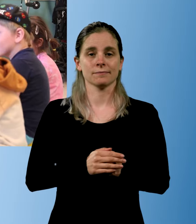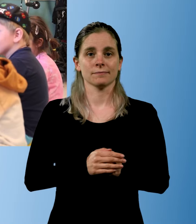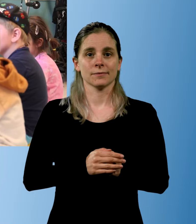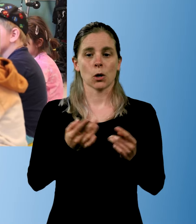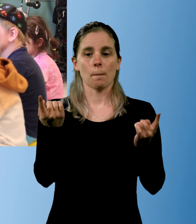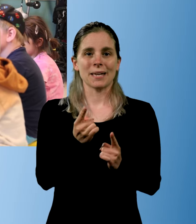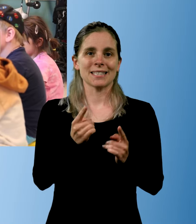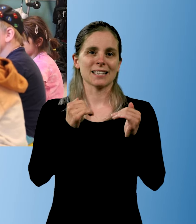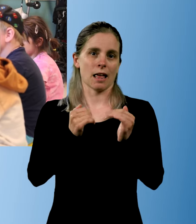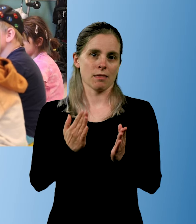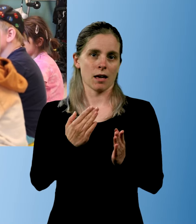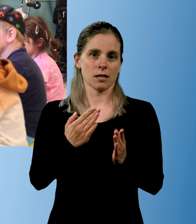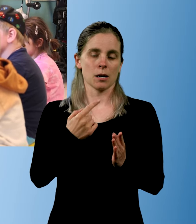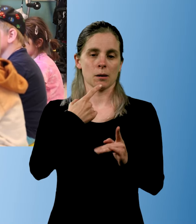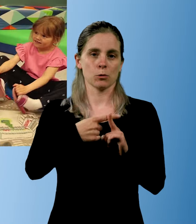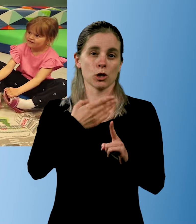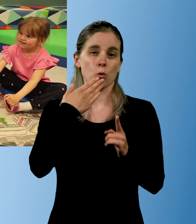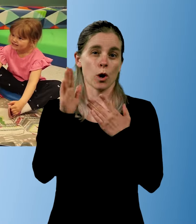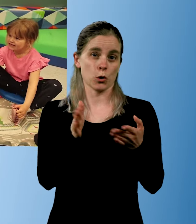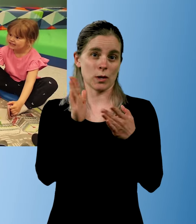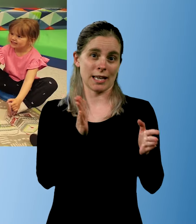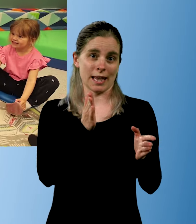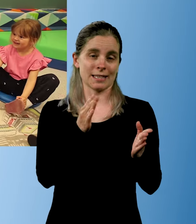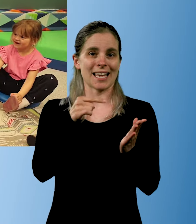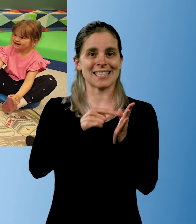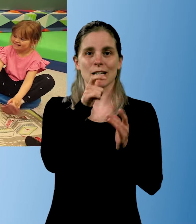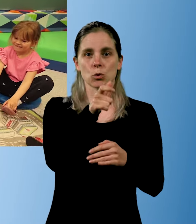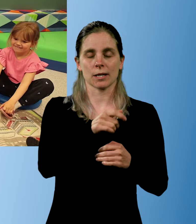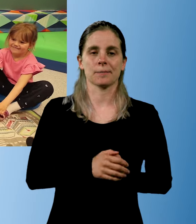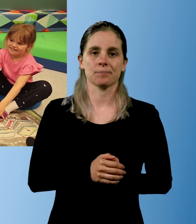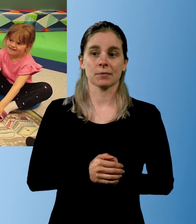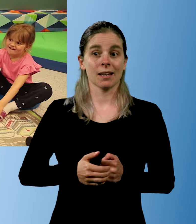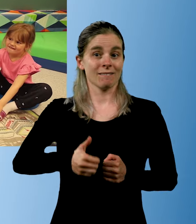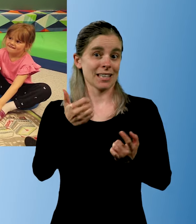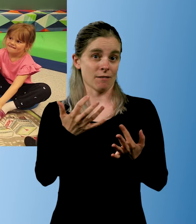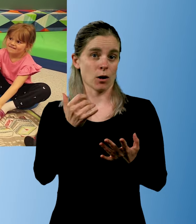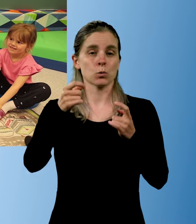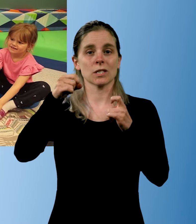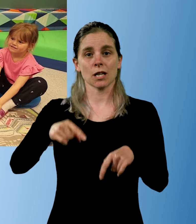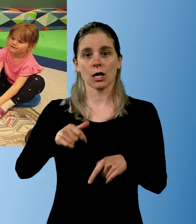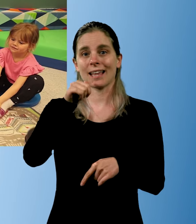Minimum standards and good routines have been keywords. It's very important to start early.